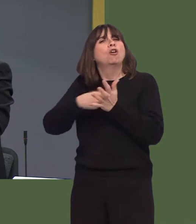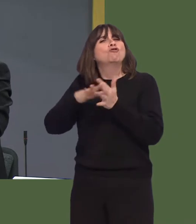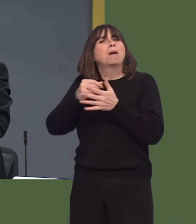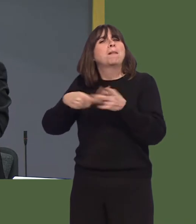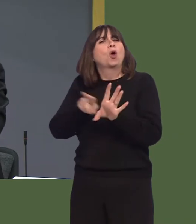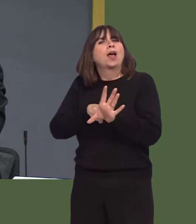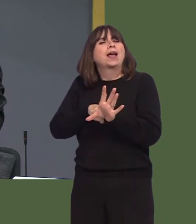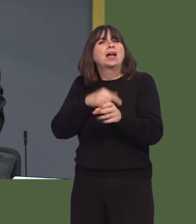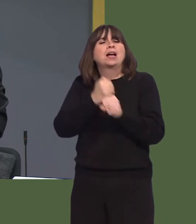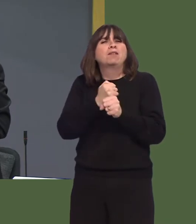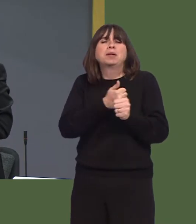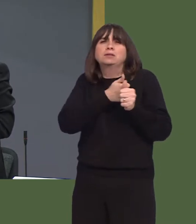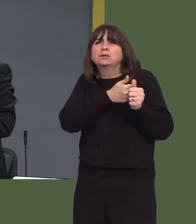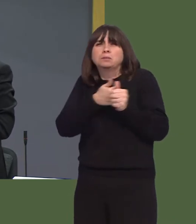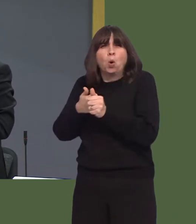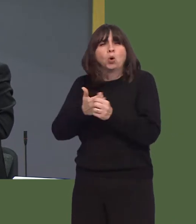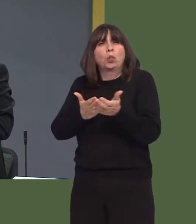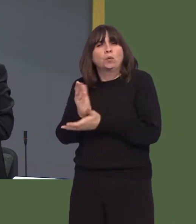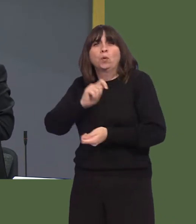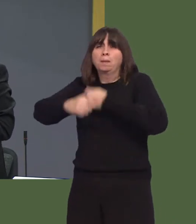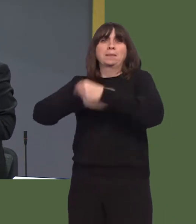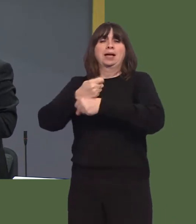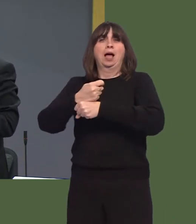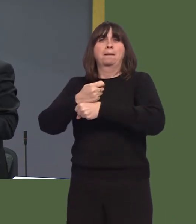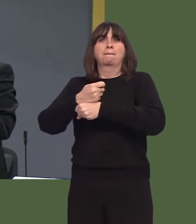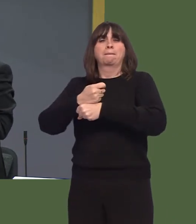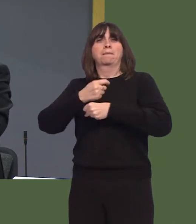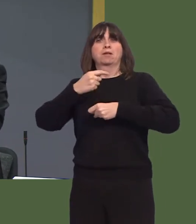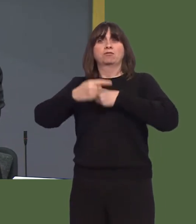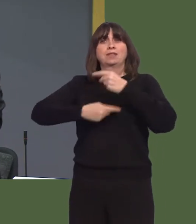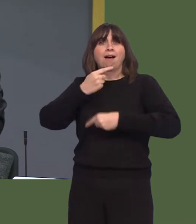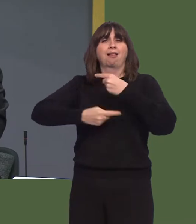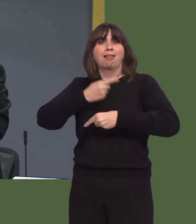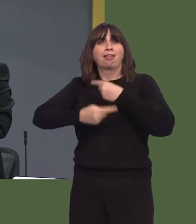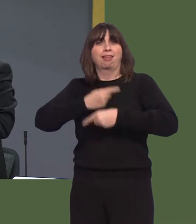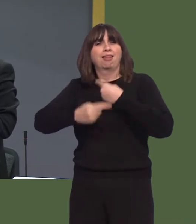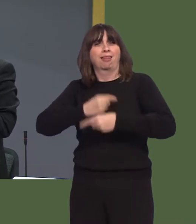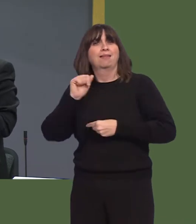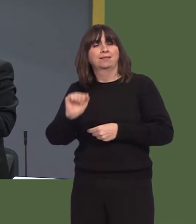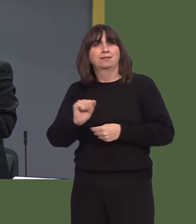Government helped survive and transform into e-cycling, and in fact the further package